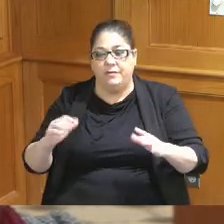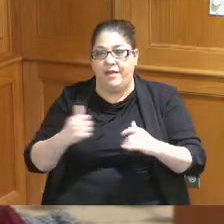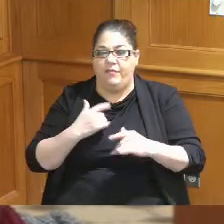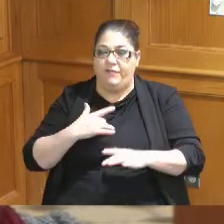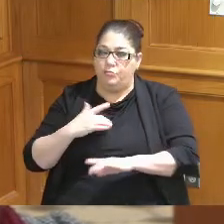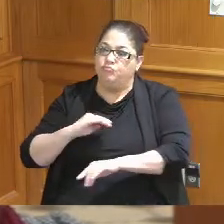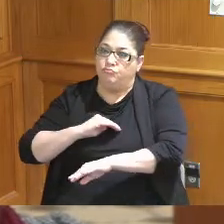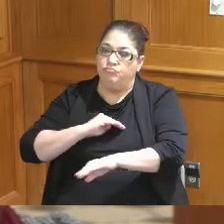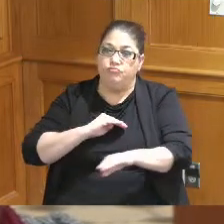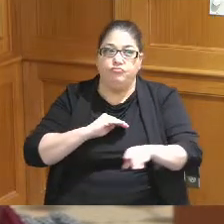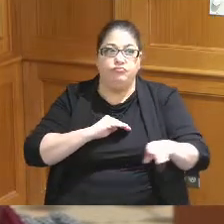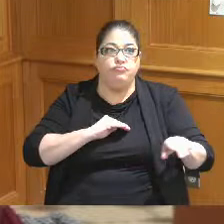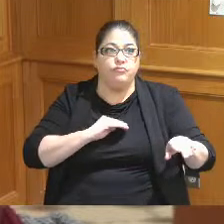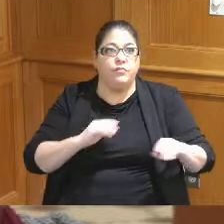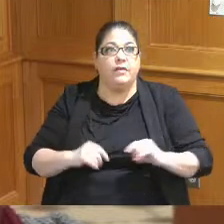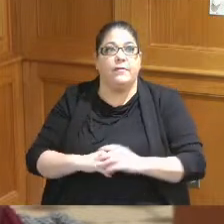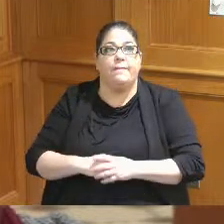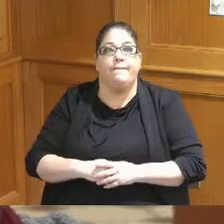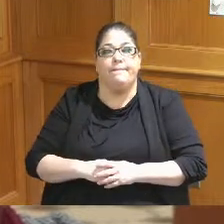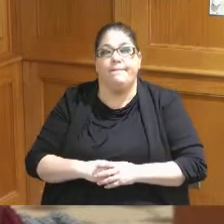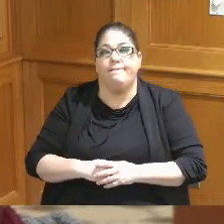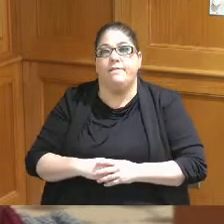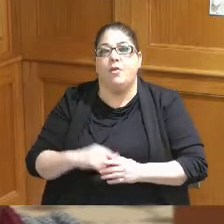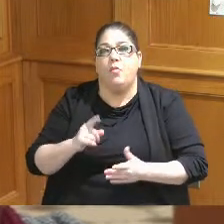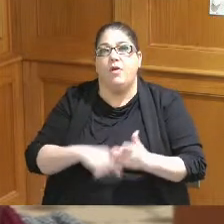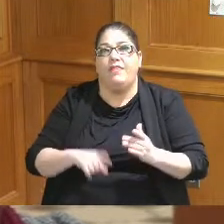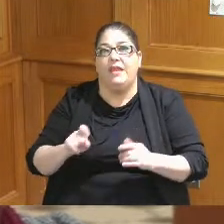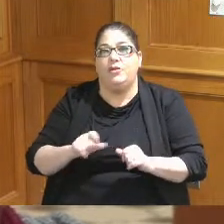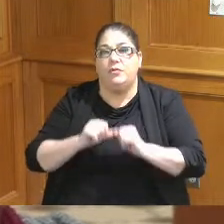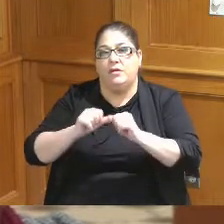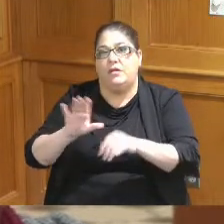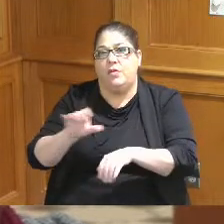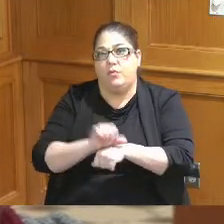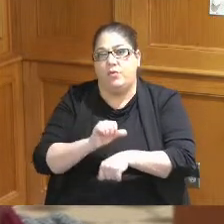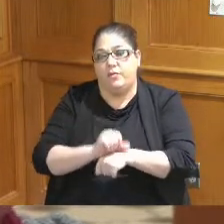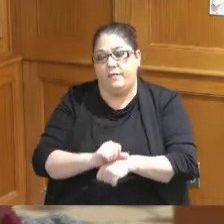they they will be able to get what they need to continue to do the work that they want to do and